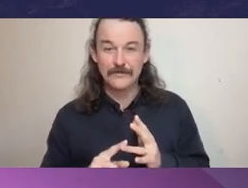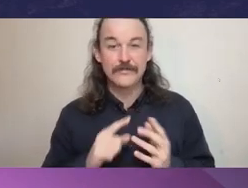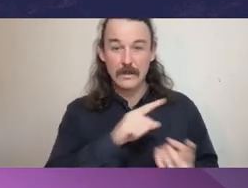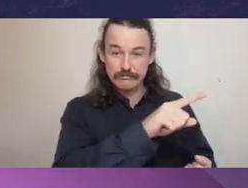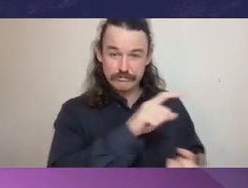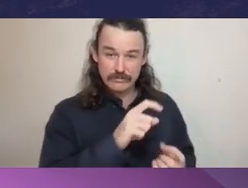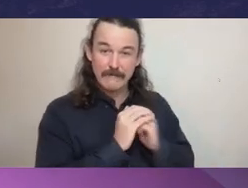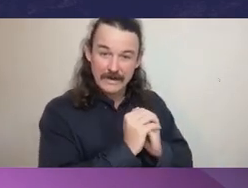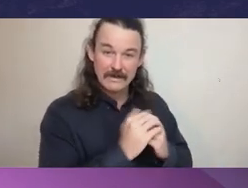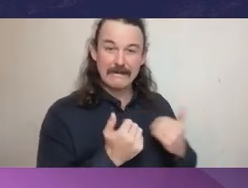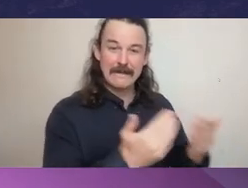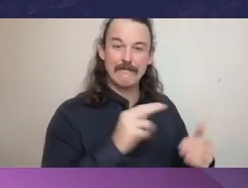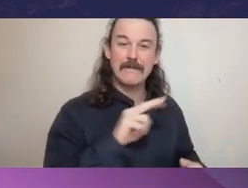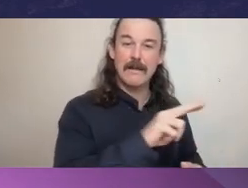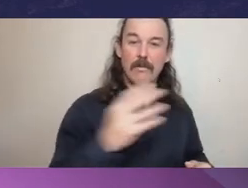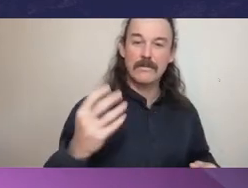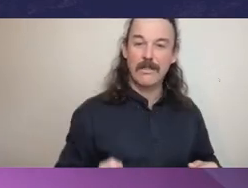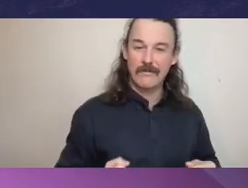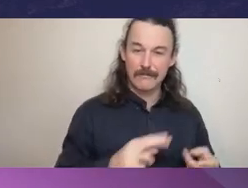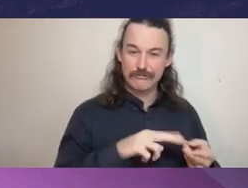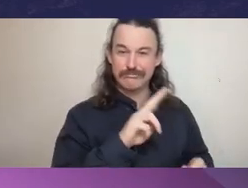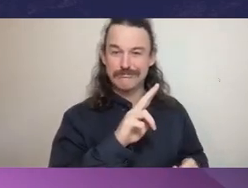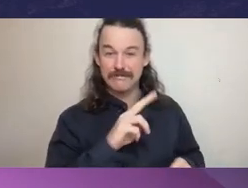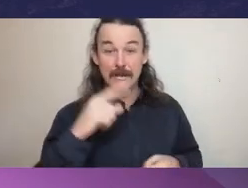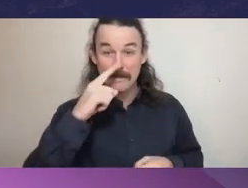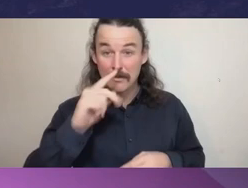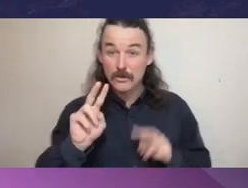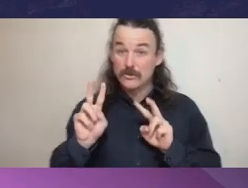Now again, people saw that within the council